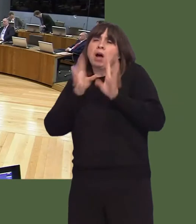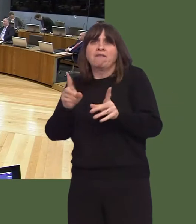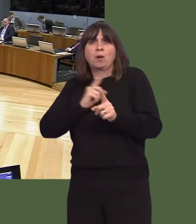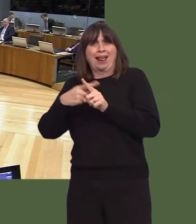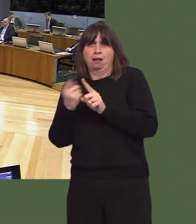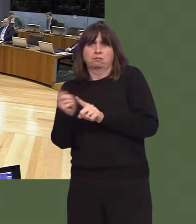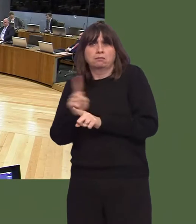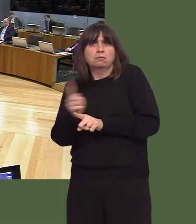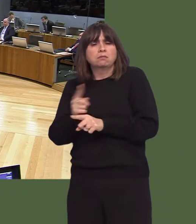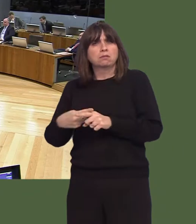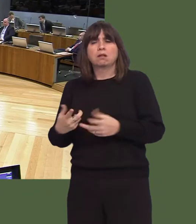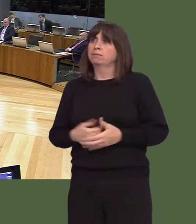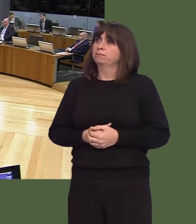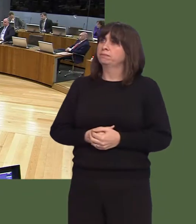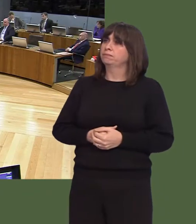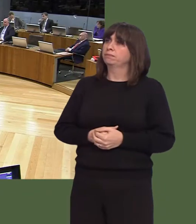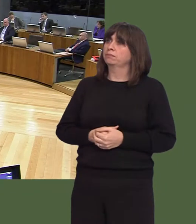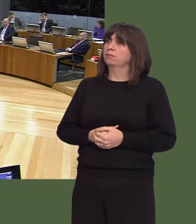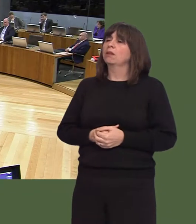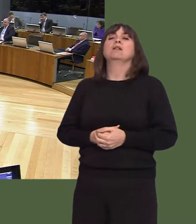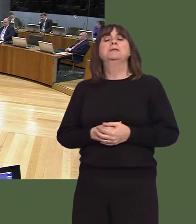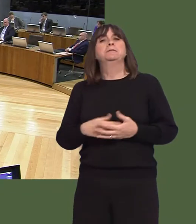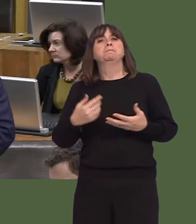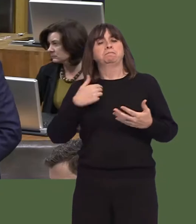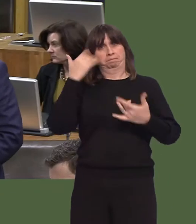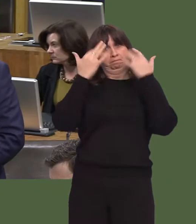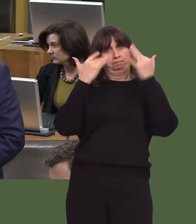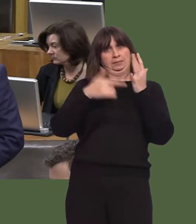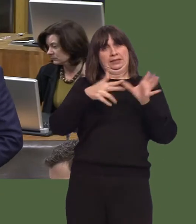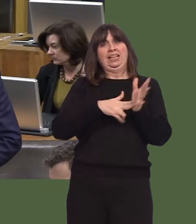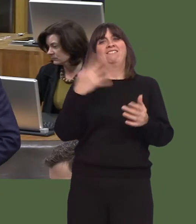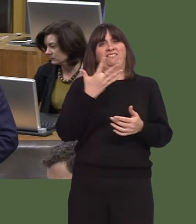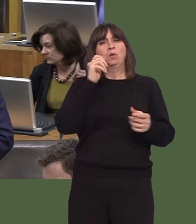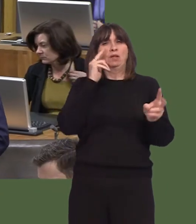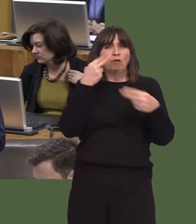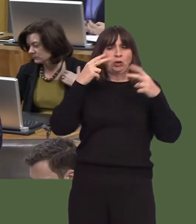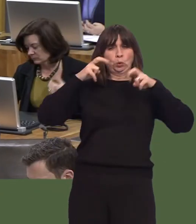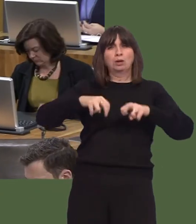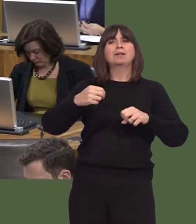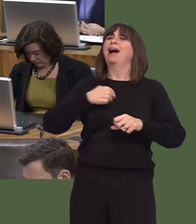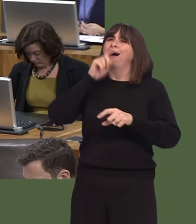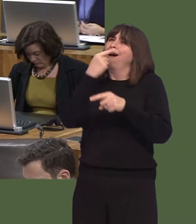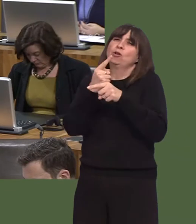Carwyn Jones AM: Well, TAN 15, the Minister tells me, is being looked at. I can't comment, of course, on an individual planning application.